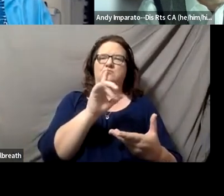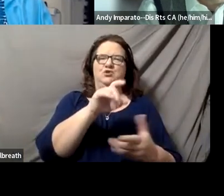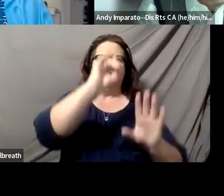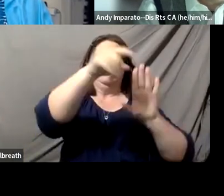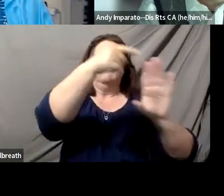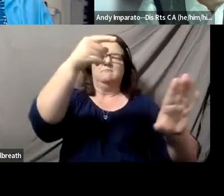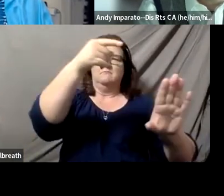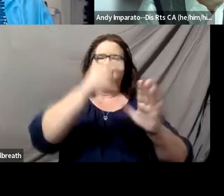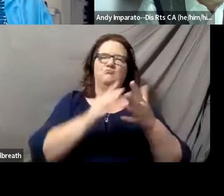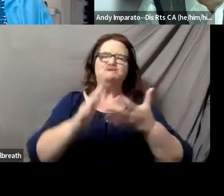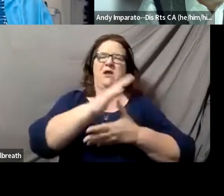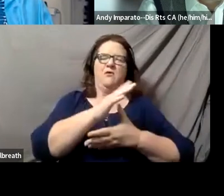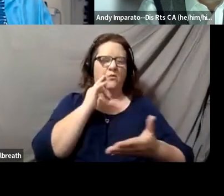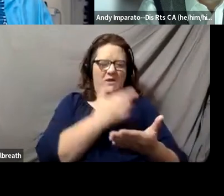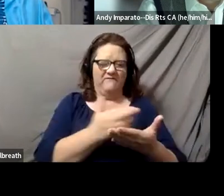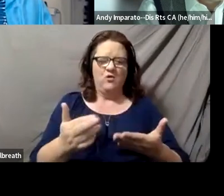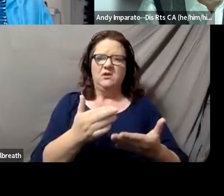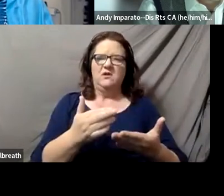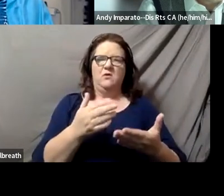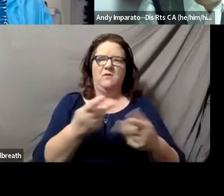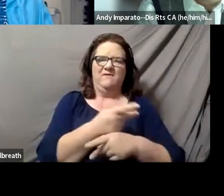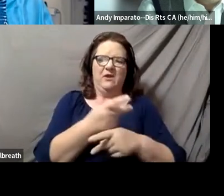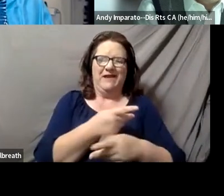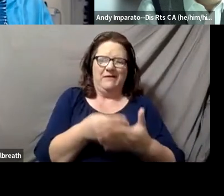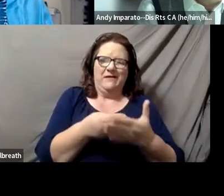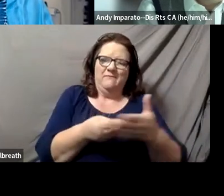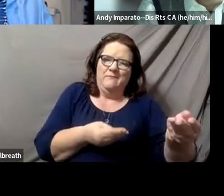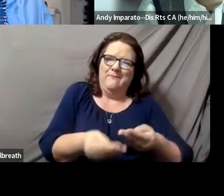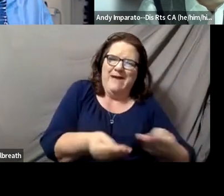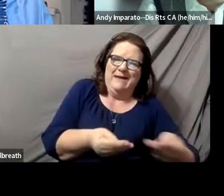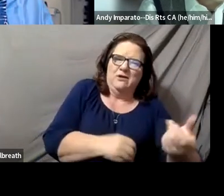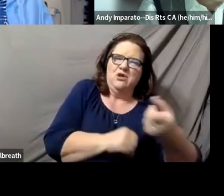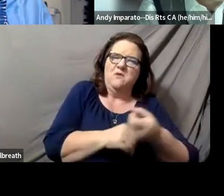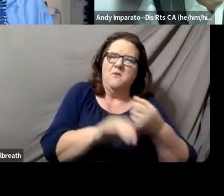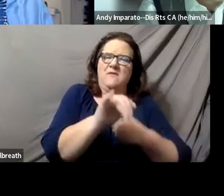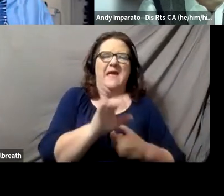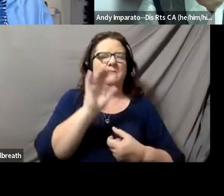You've figured out how to do that and how to put the resources to make that happen. That, to me, is the aspiration.